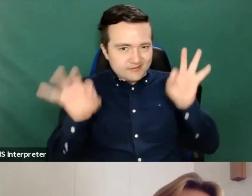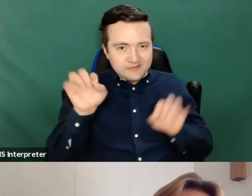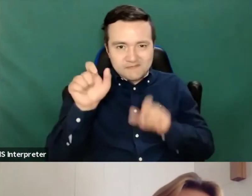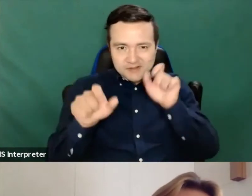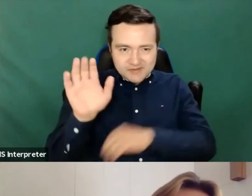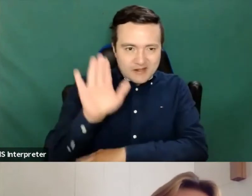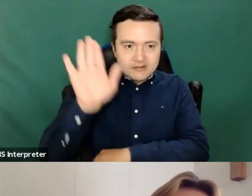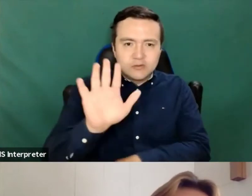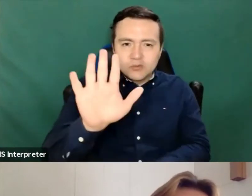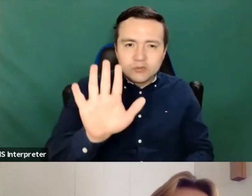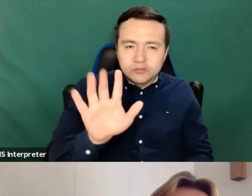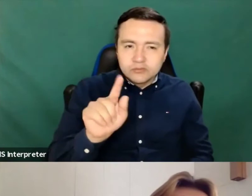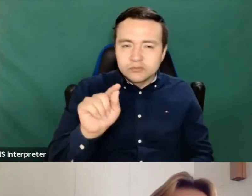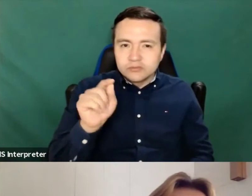I'm not sure why.